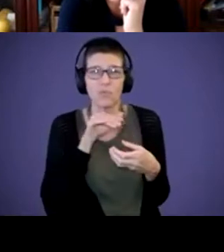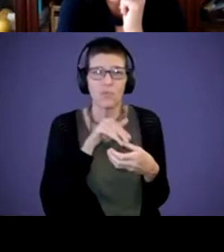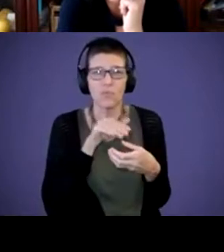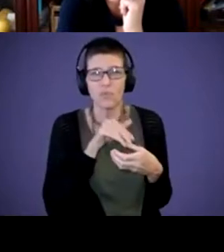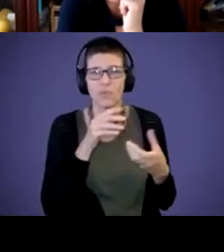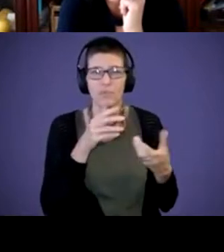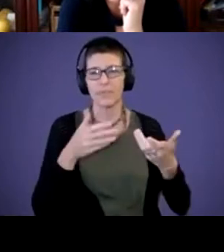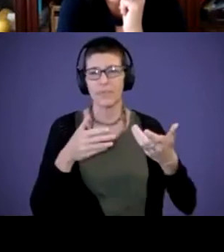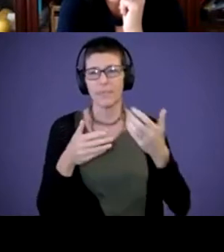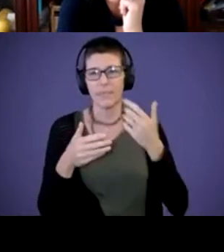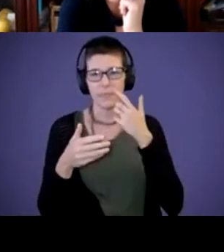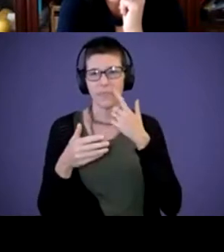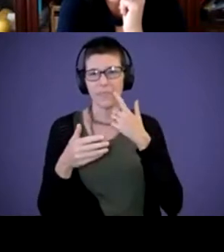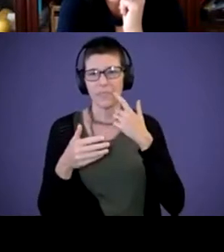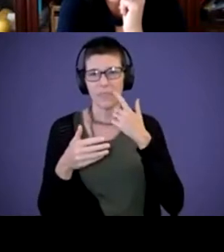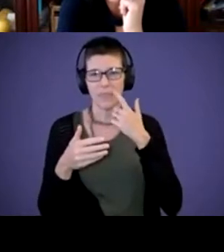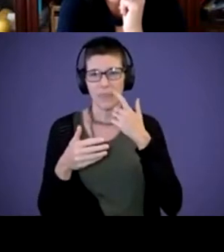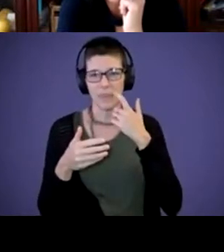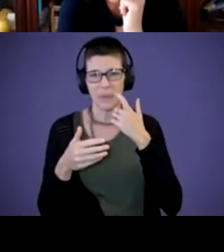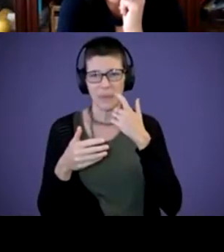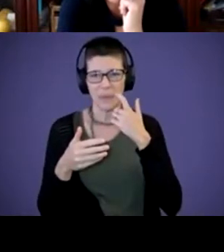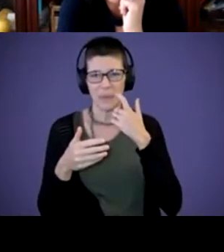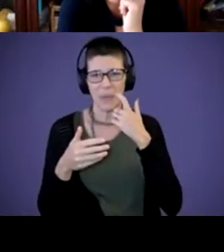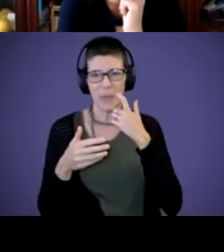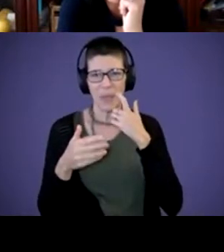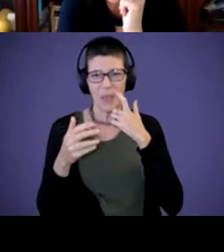he must hear me out there. I hear him talking, Oh, oh, he can see me even though he can't see me.